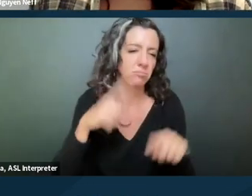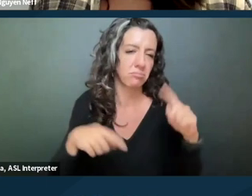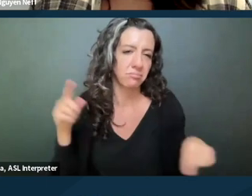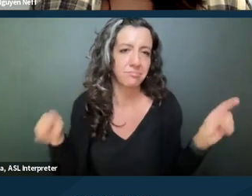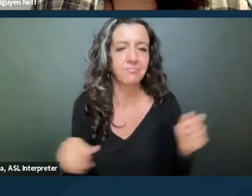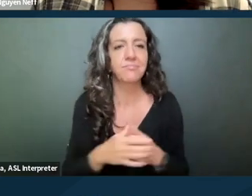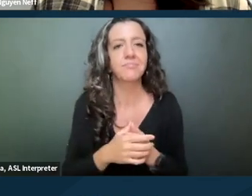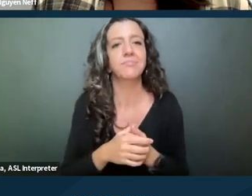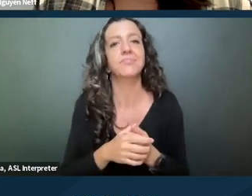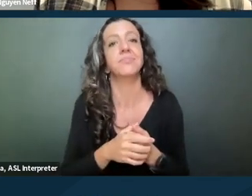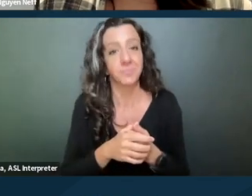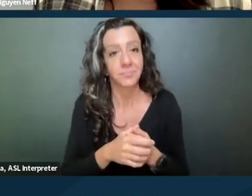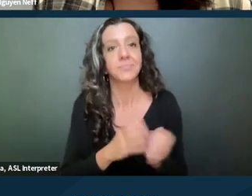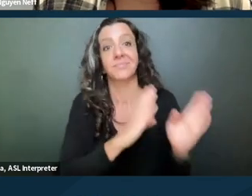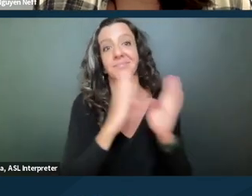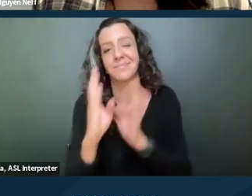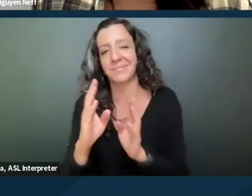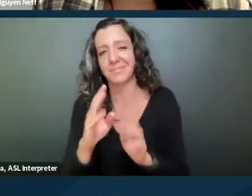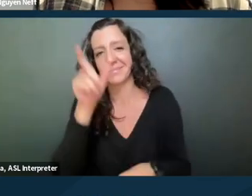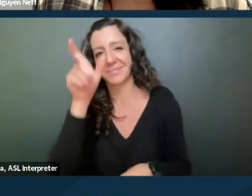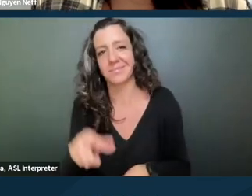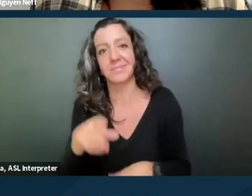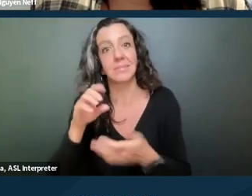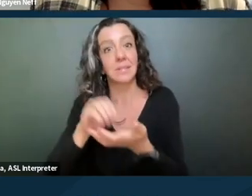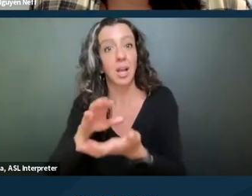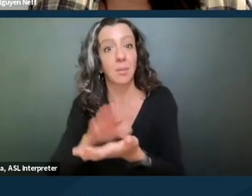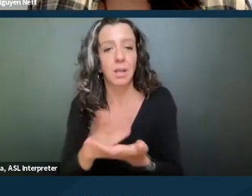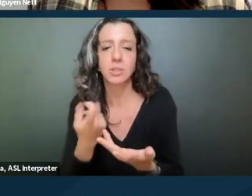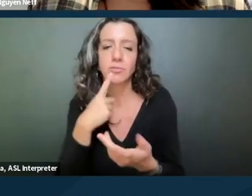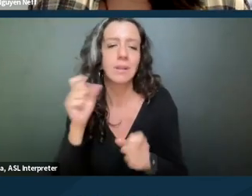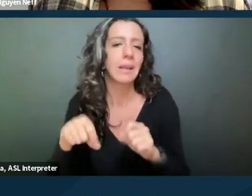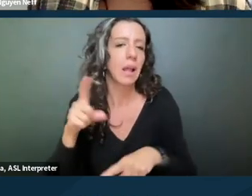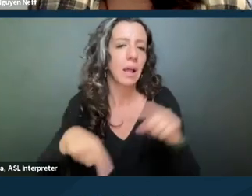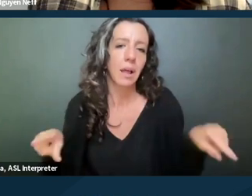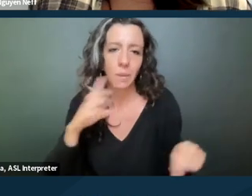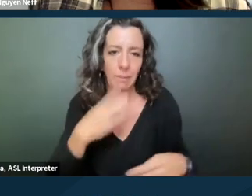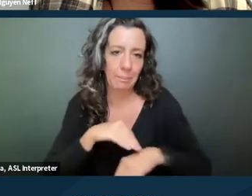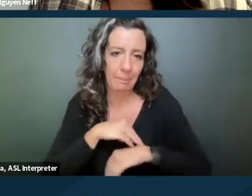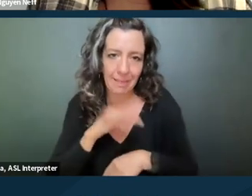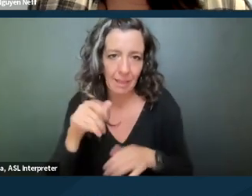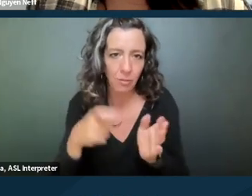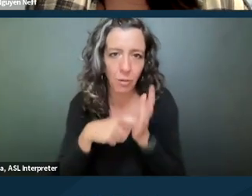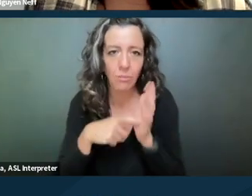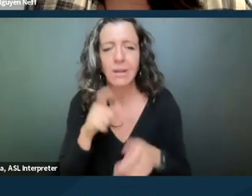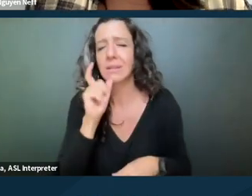Documentation. Again, the bar up for this is also low. It doesn't have to be official medical records,